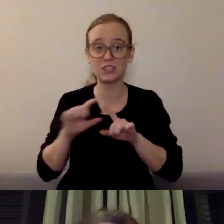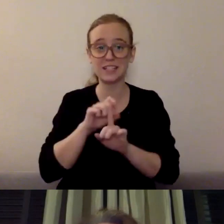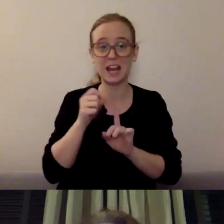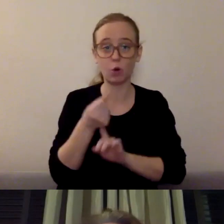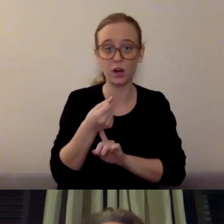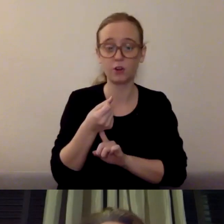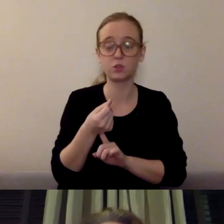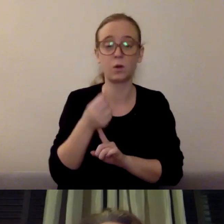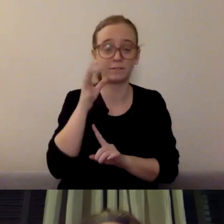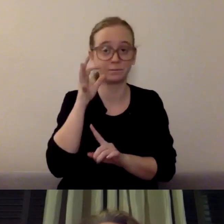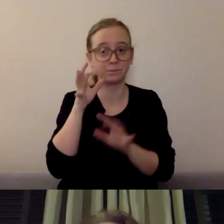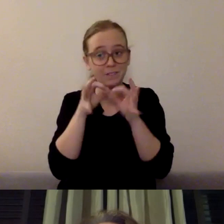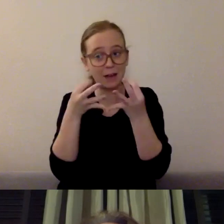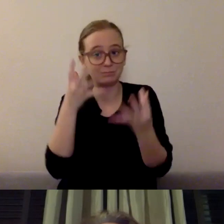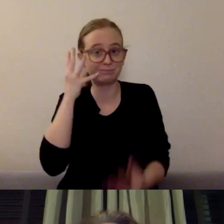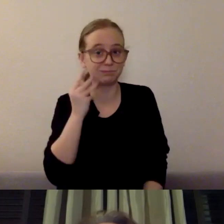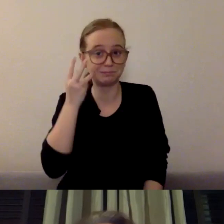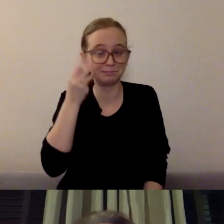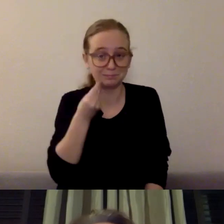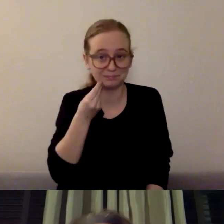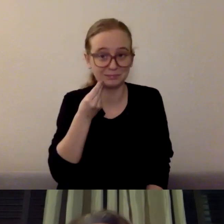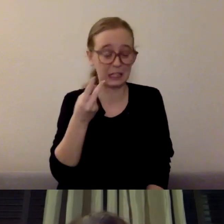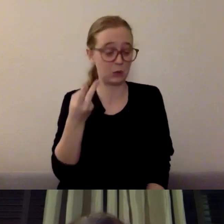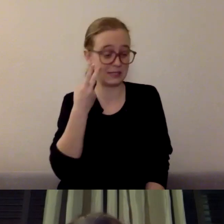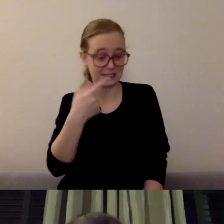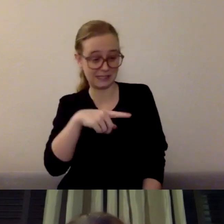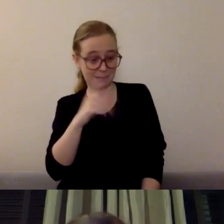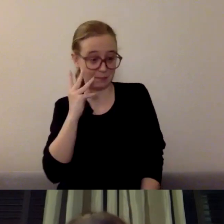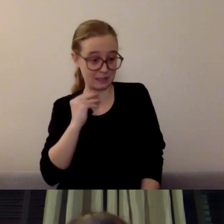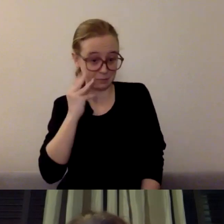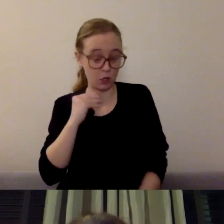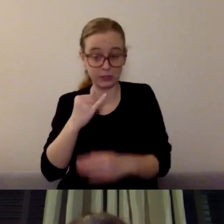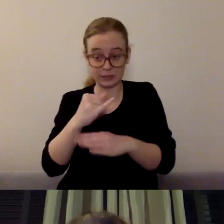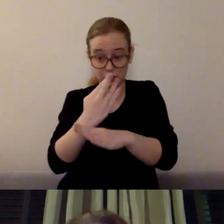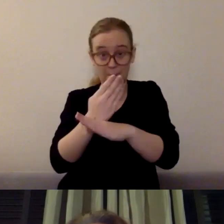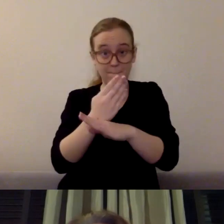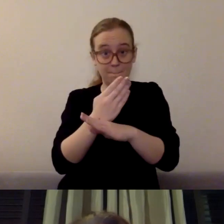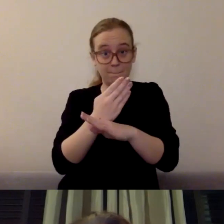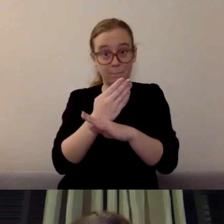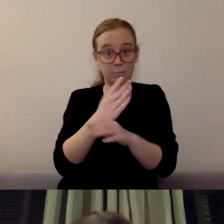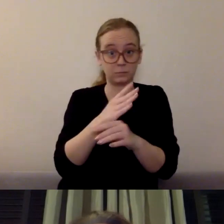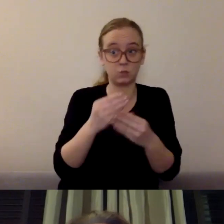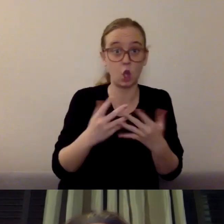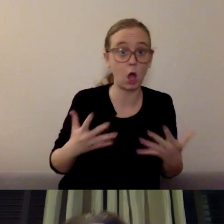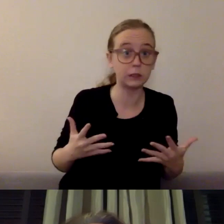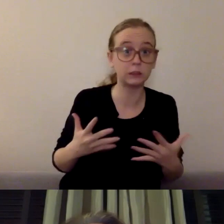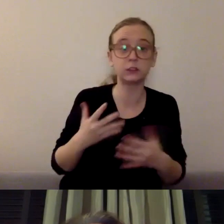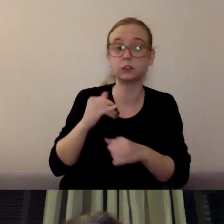We have families that are experiencing job stress, which is leading to financial stress in the household.